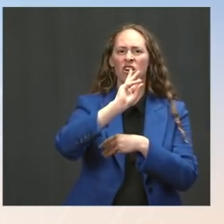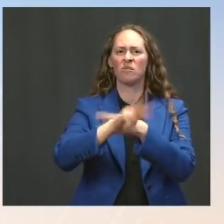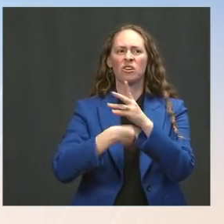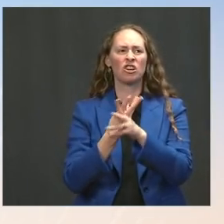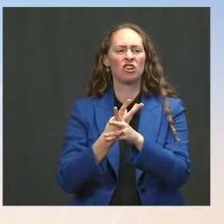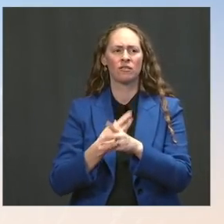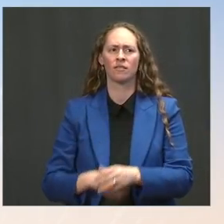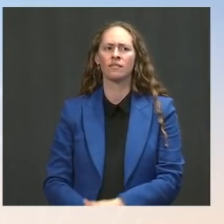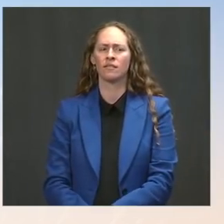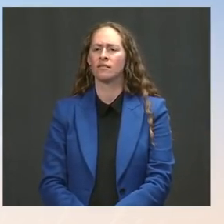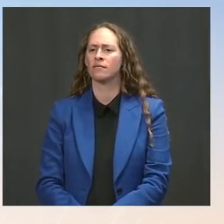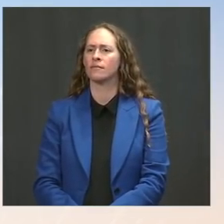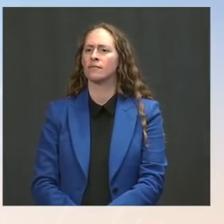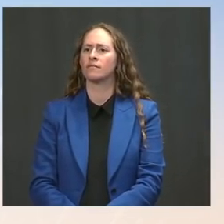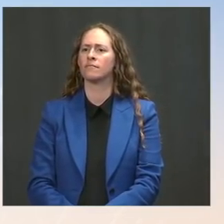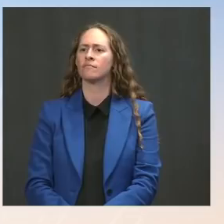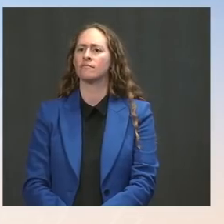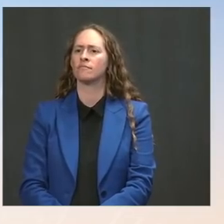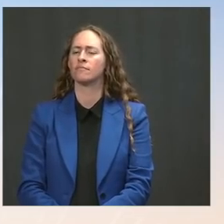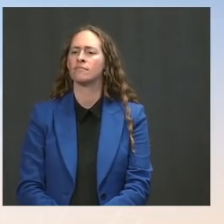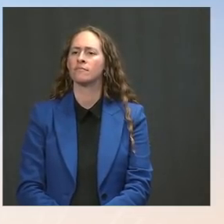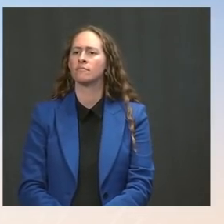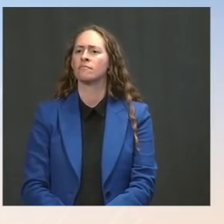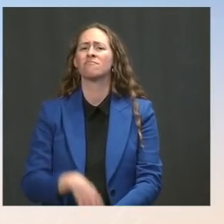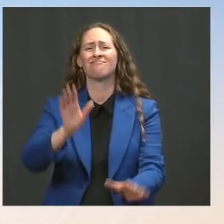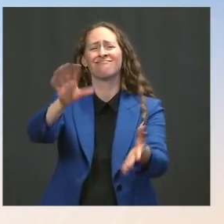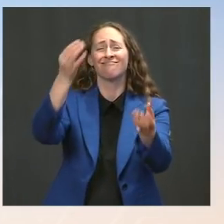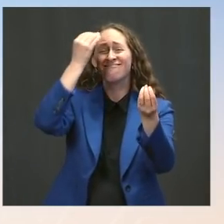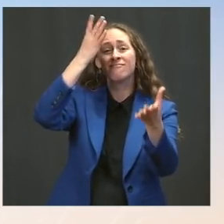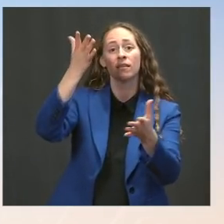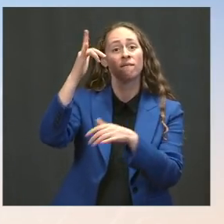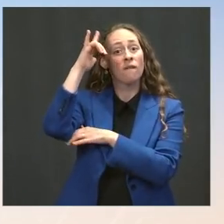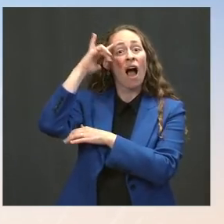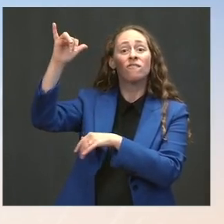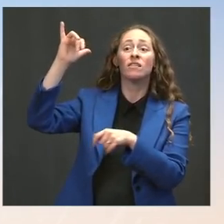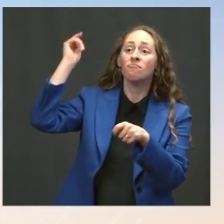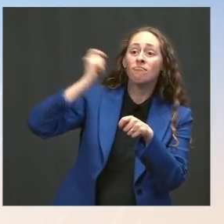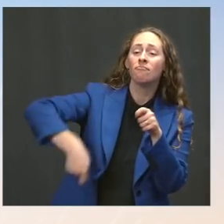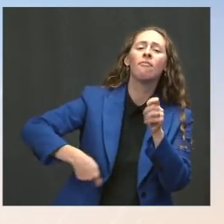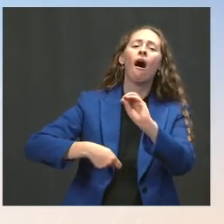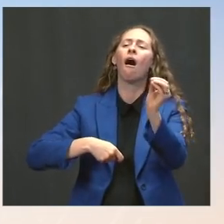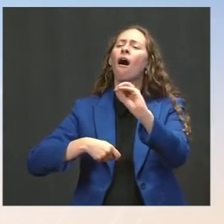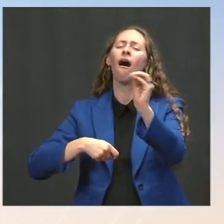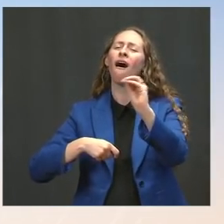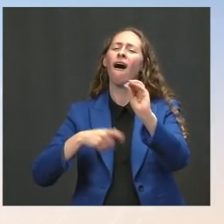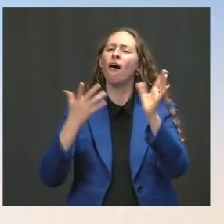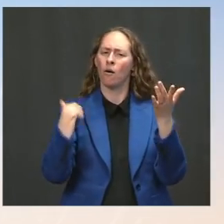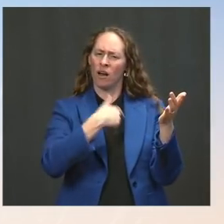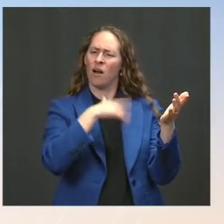because obviously our objective is to defeat the virus. So, no. But I don't have a timeline to predict for you